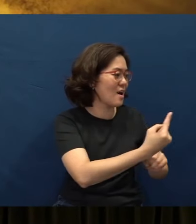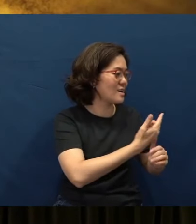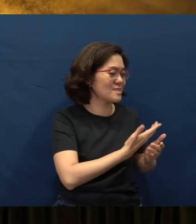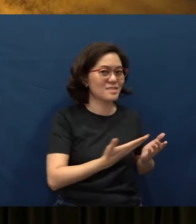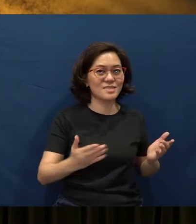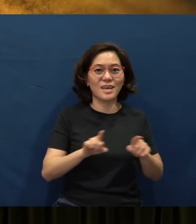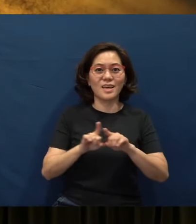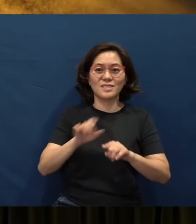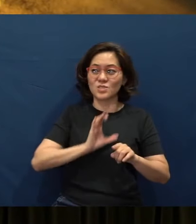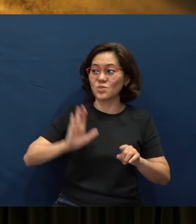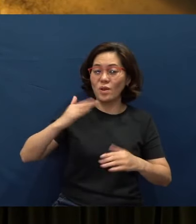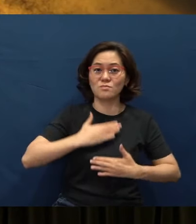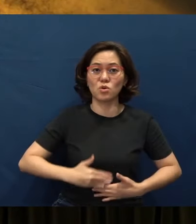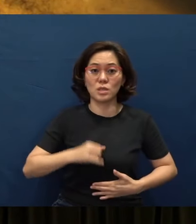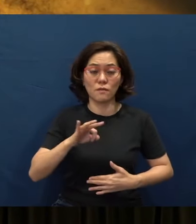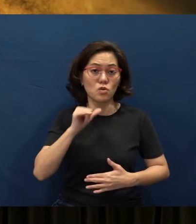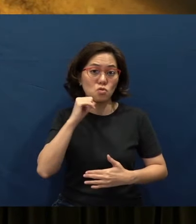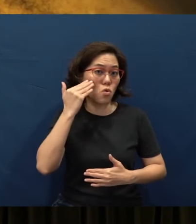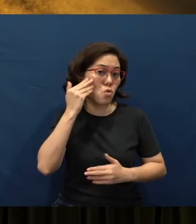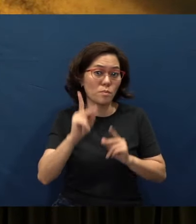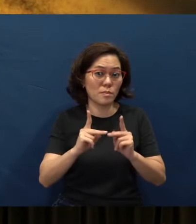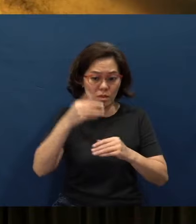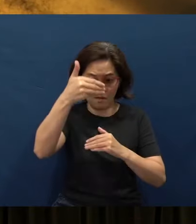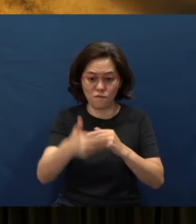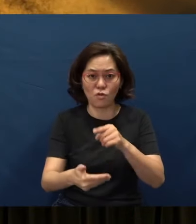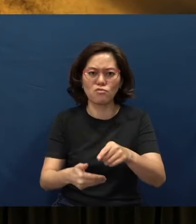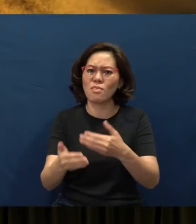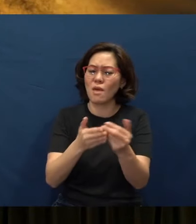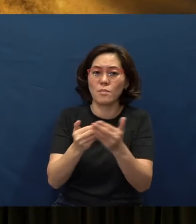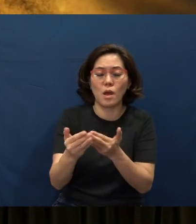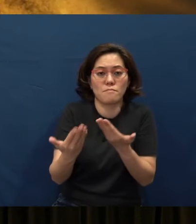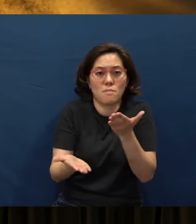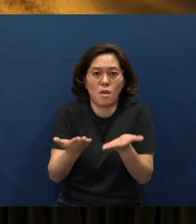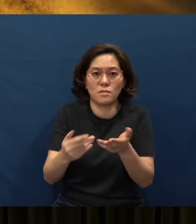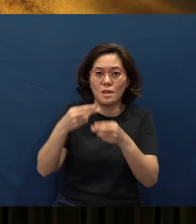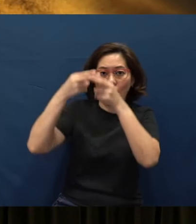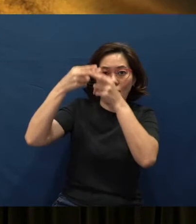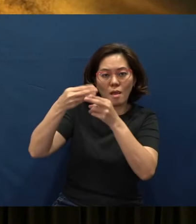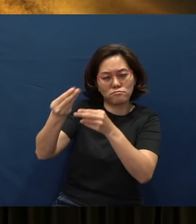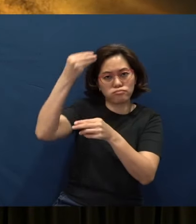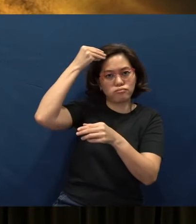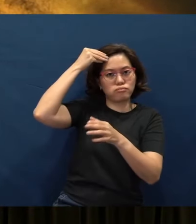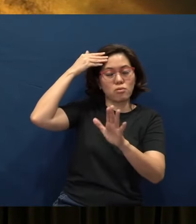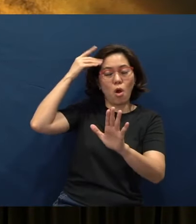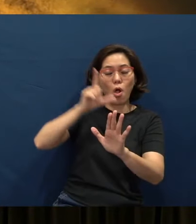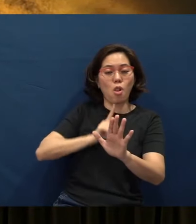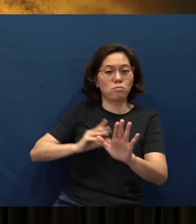And if you don't know the people in front of you, it's fine. Maybe it's a name that the Lord placed on your heart, but just sing this together.